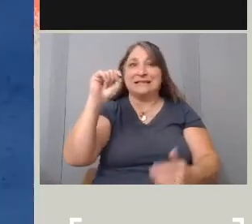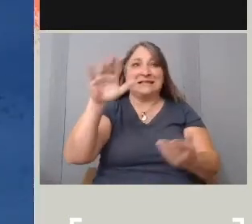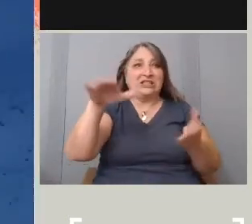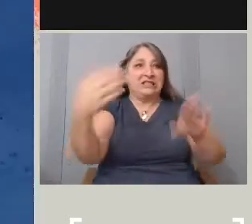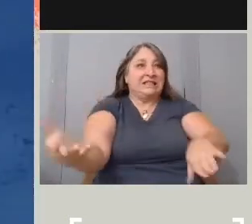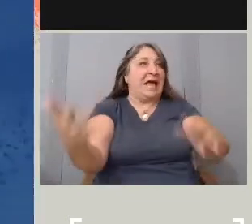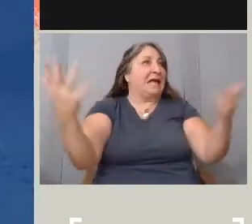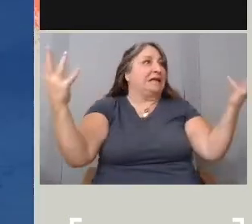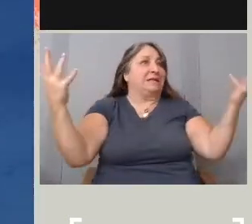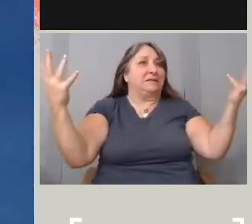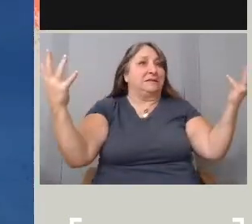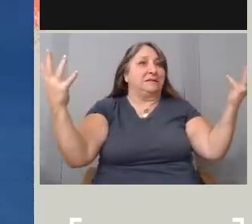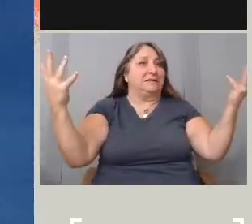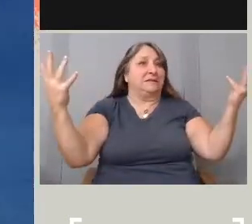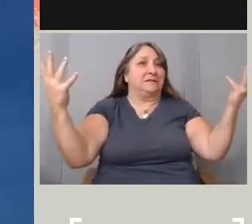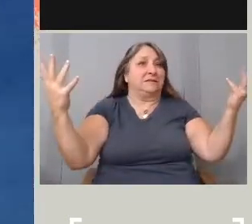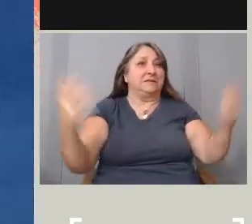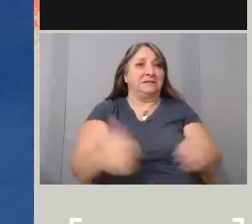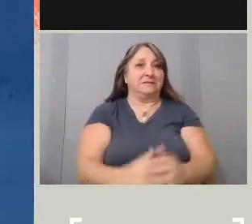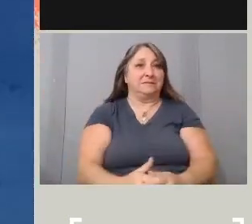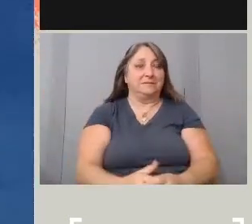(birds chirping)